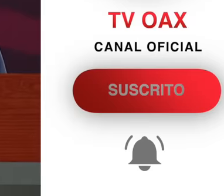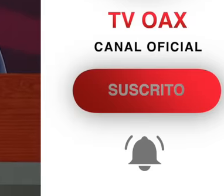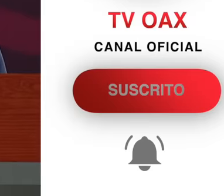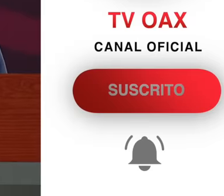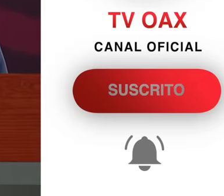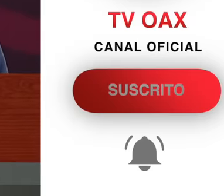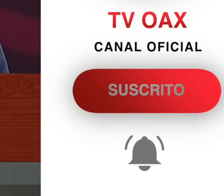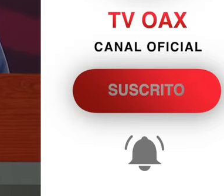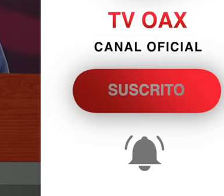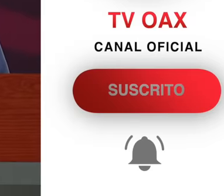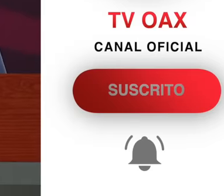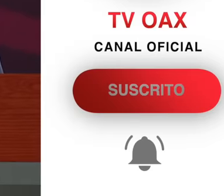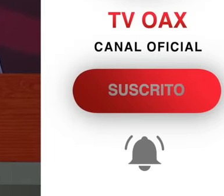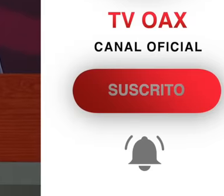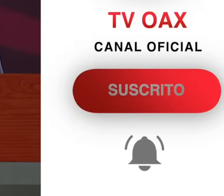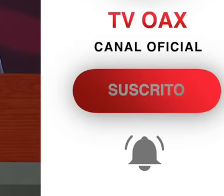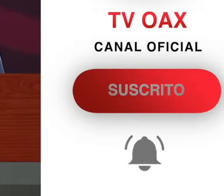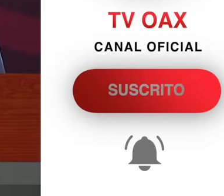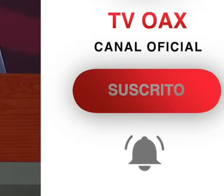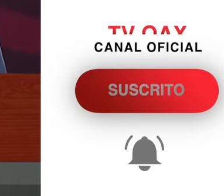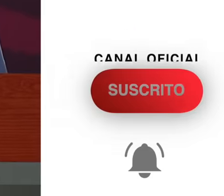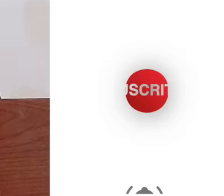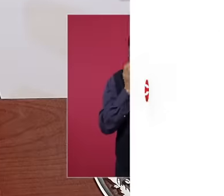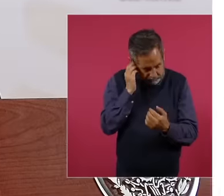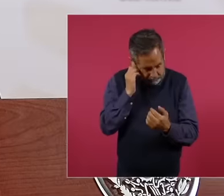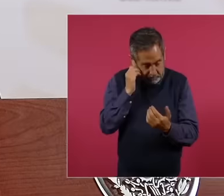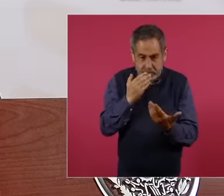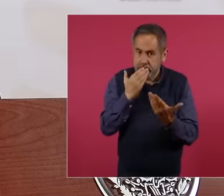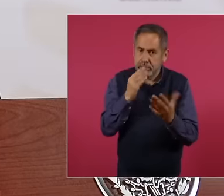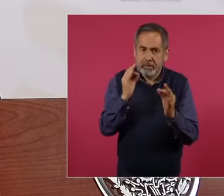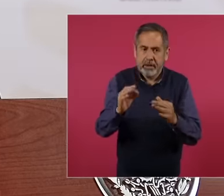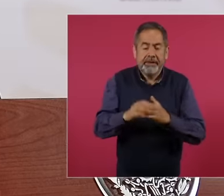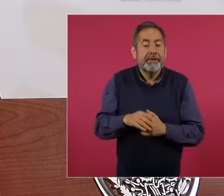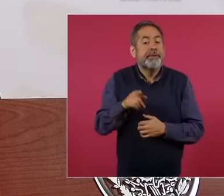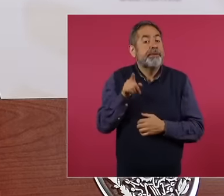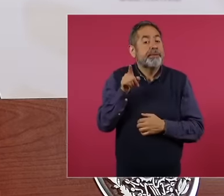and I was asking for